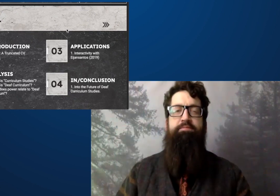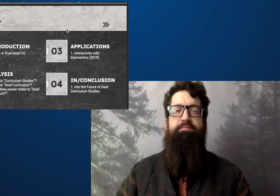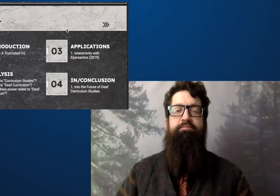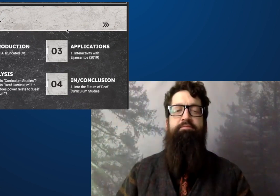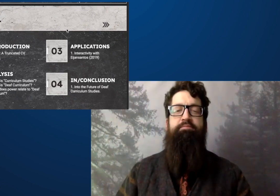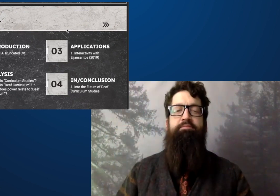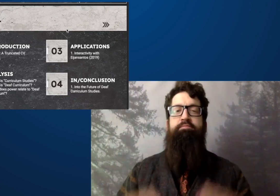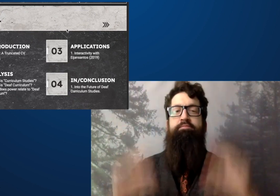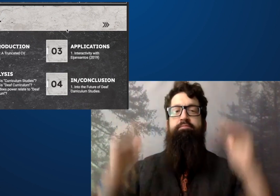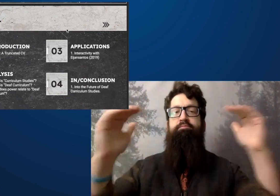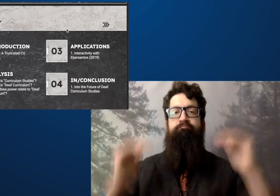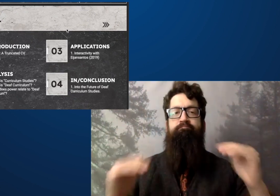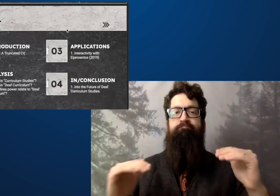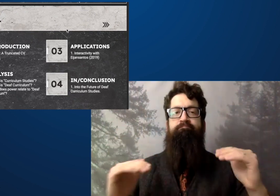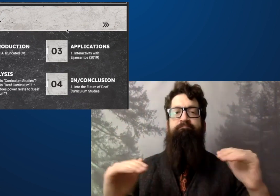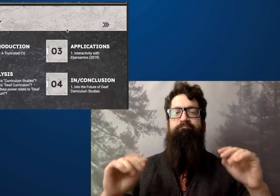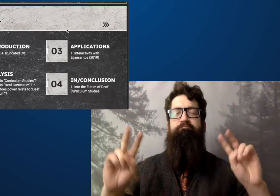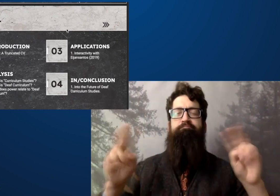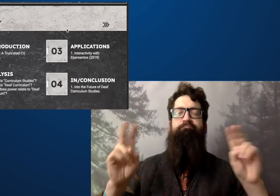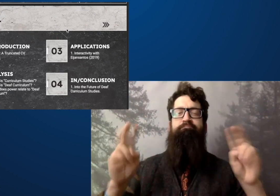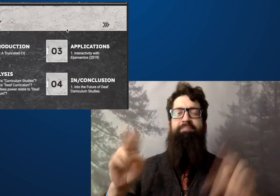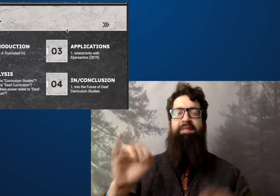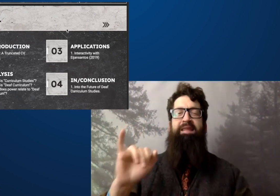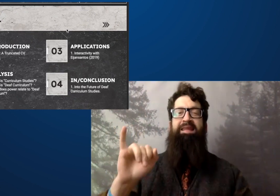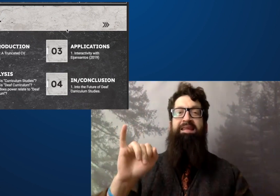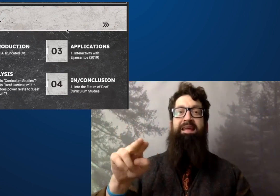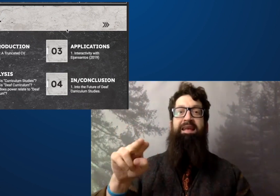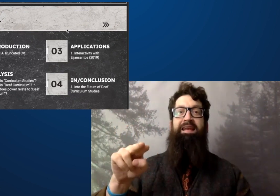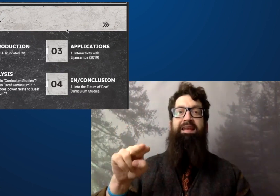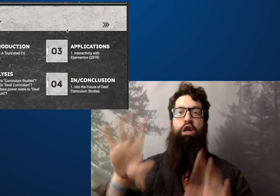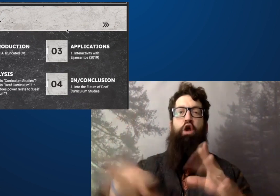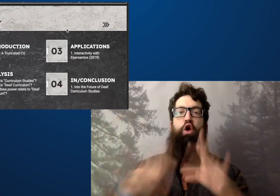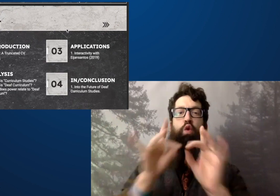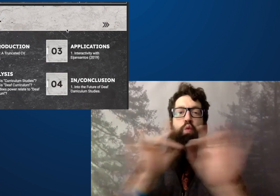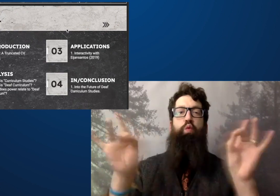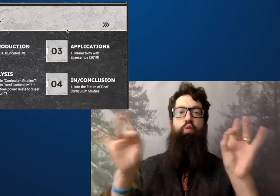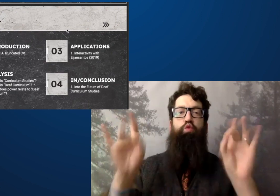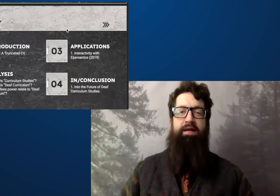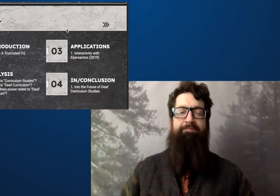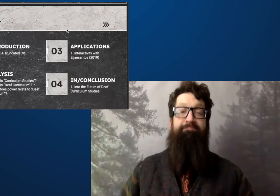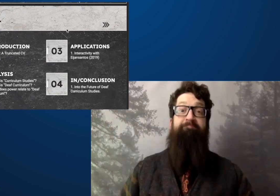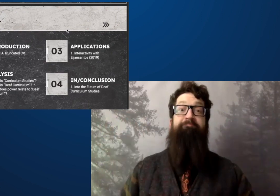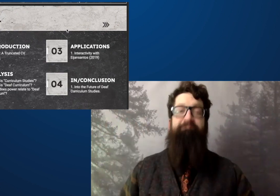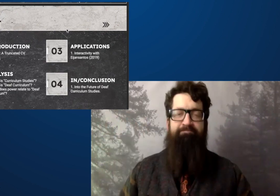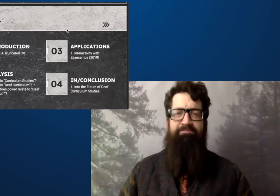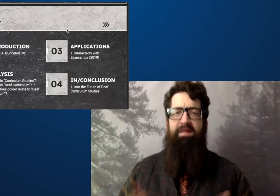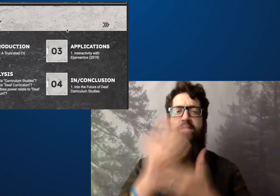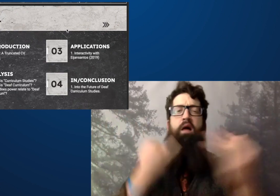I'll come up with some ideas on how to incorporate into the interpretation. Struggling Carol.